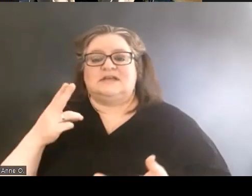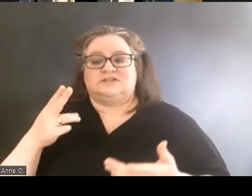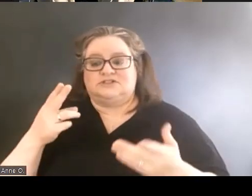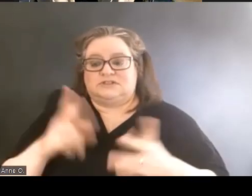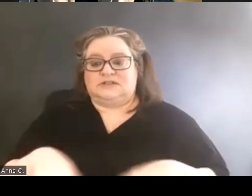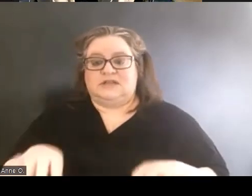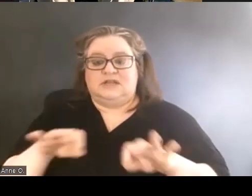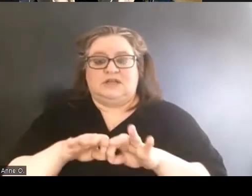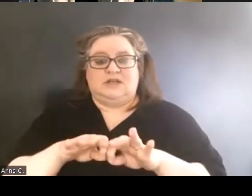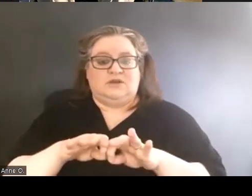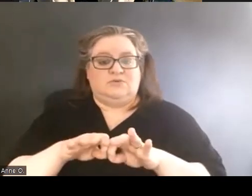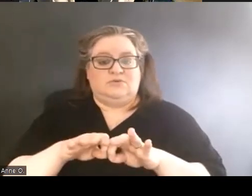come into fruition.